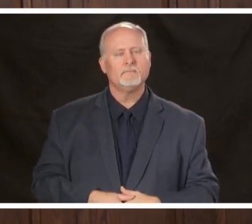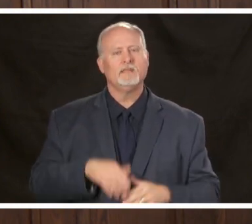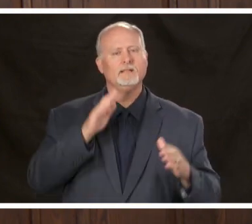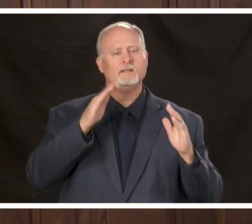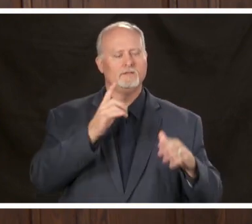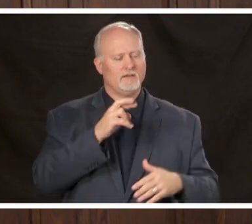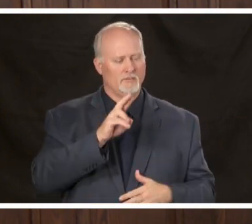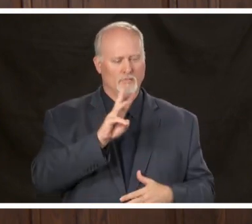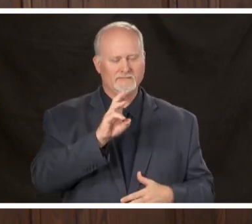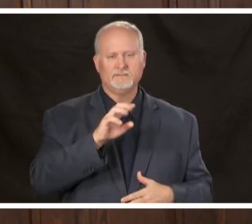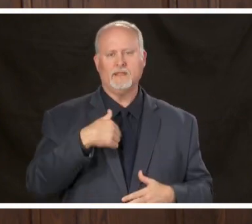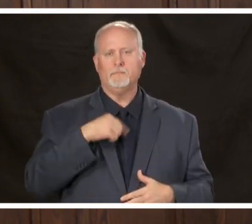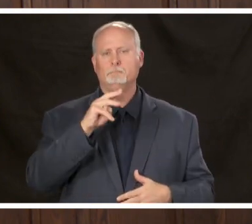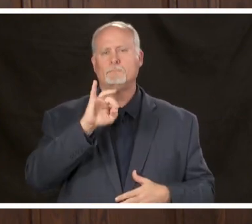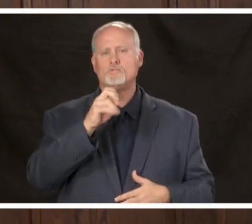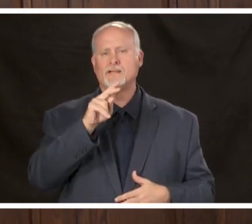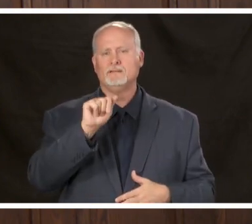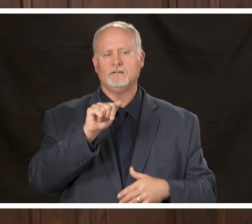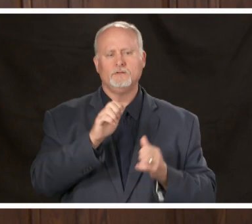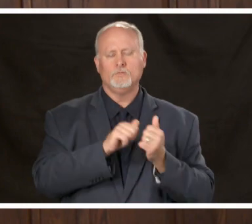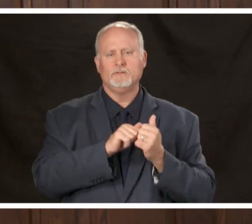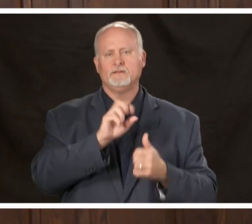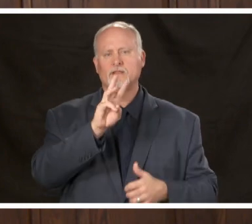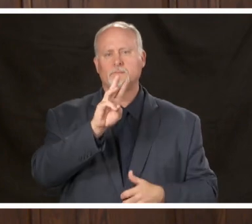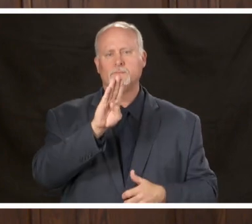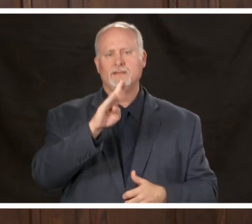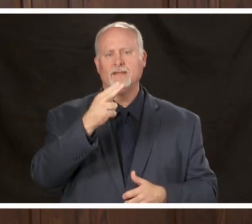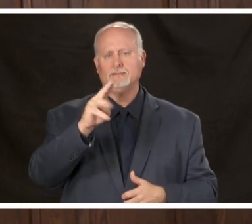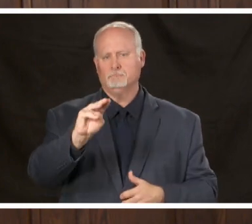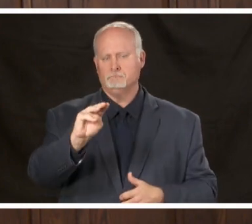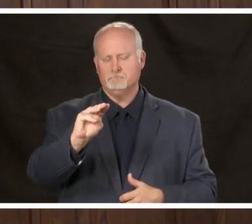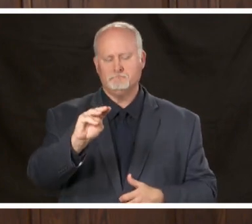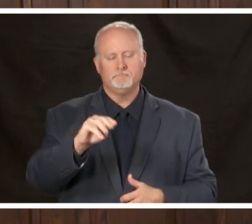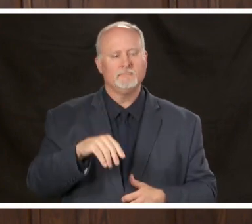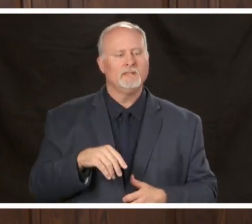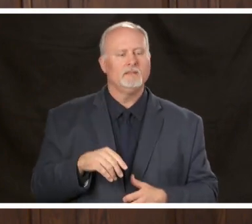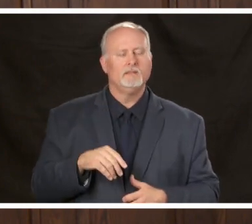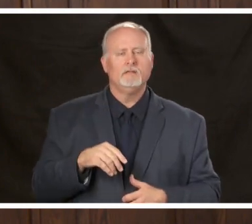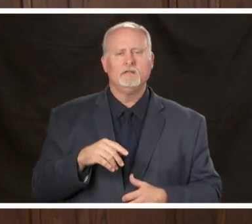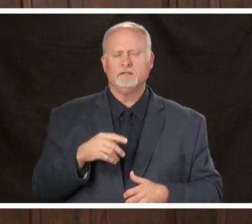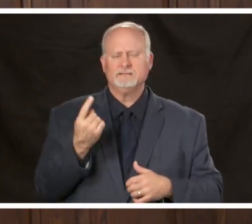Wilson it's Miranda Fullmer with WBHM we had something happen with the audio